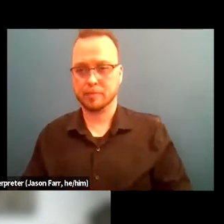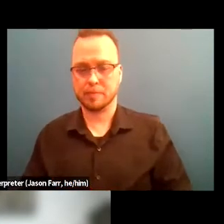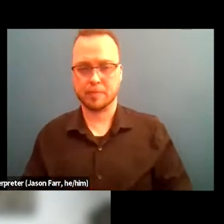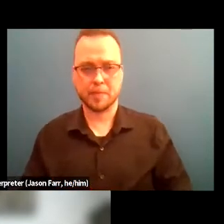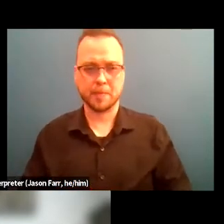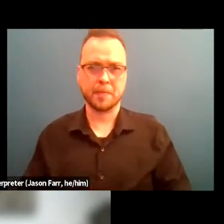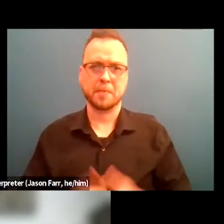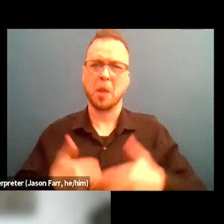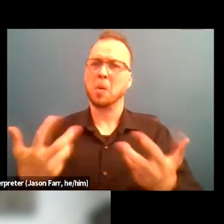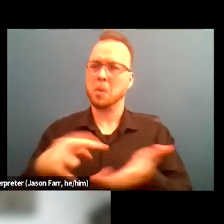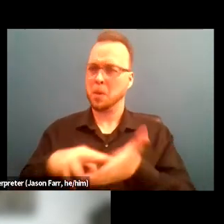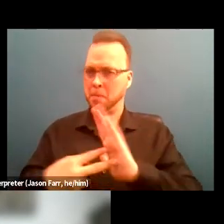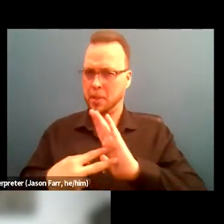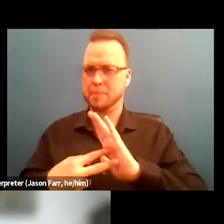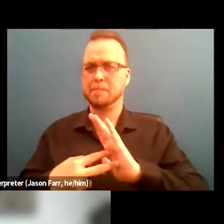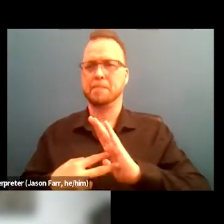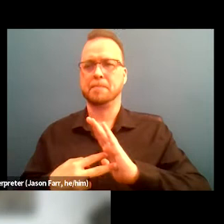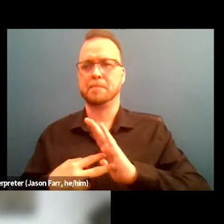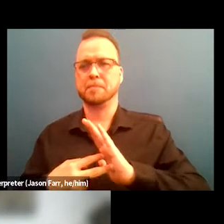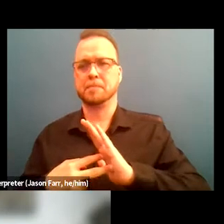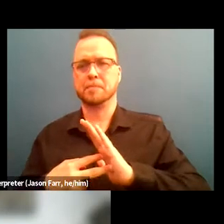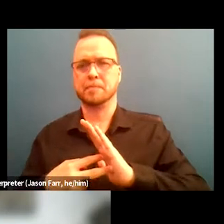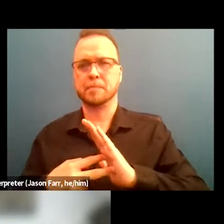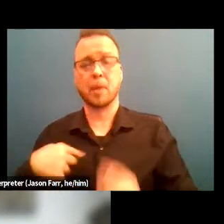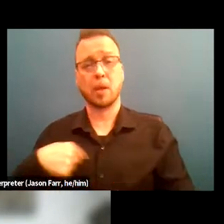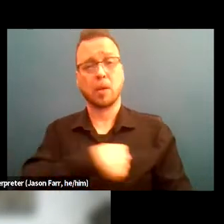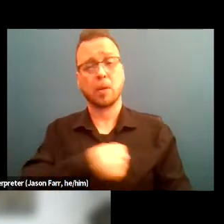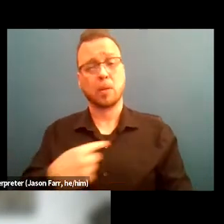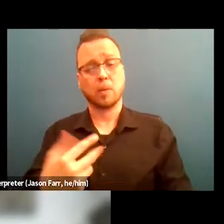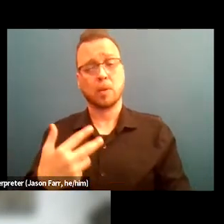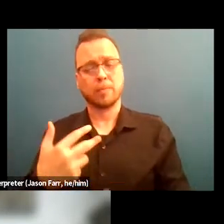that just means that we ask the clients actually